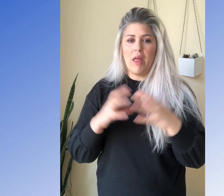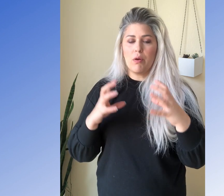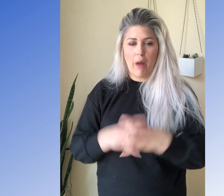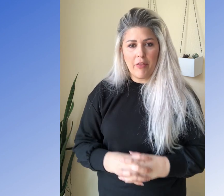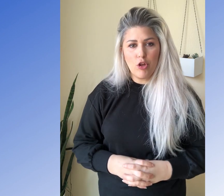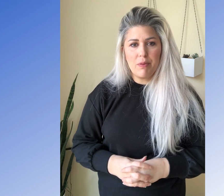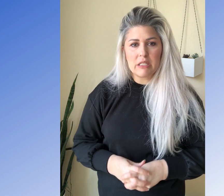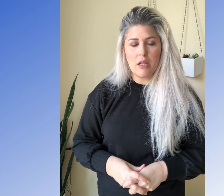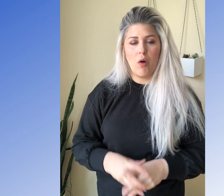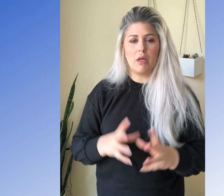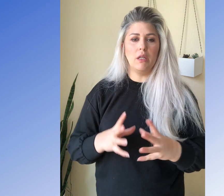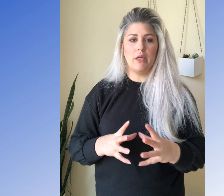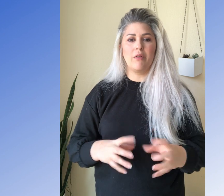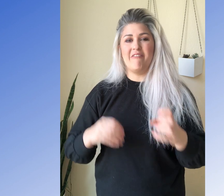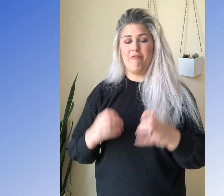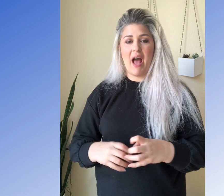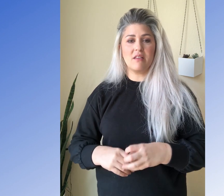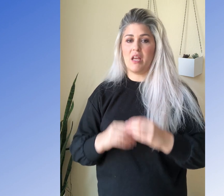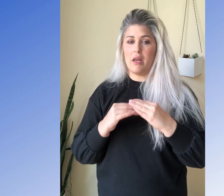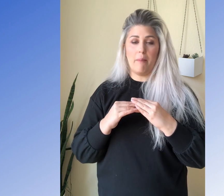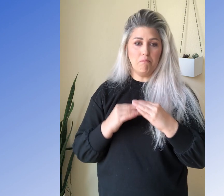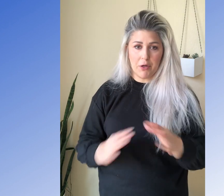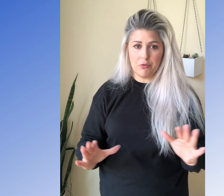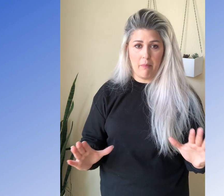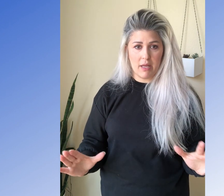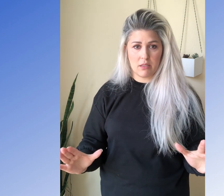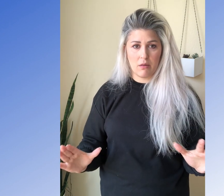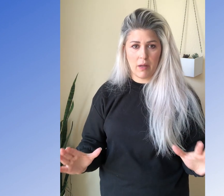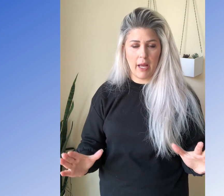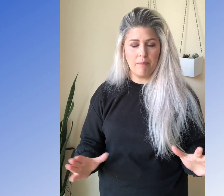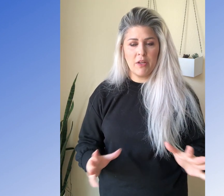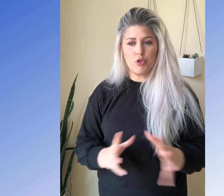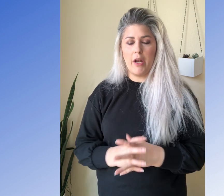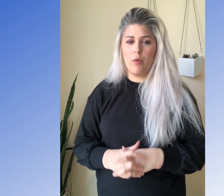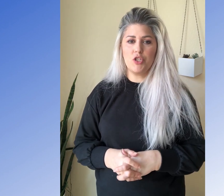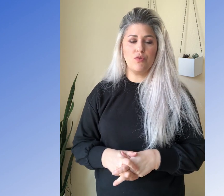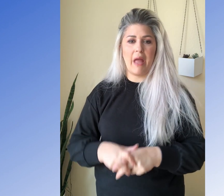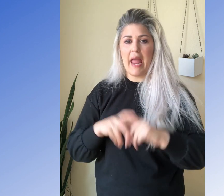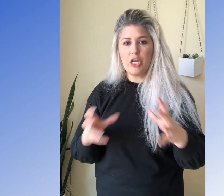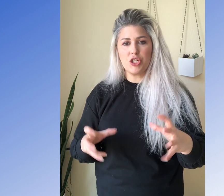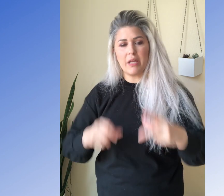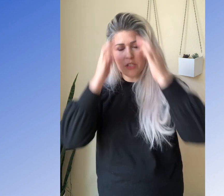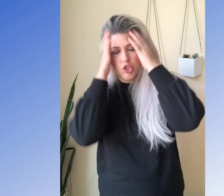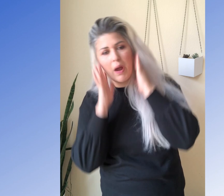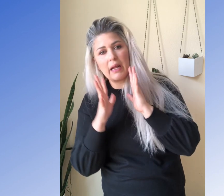They would rather you be slow and clear than fast and a muddled mess. Okay, so I don't want you anxious, like sweating,